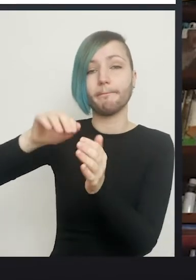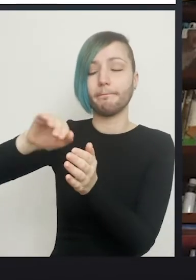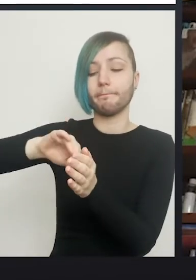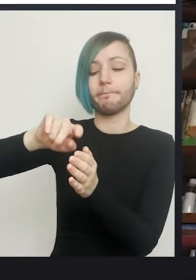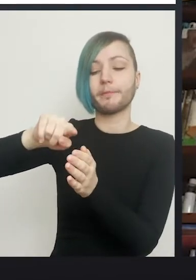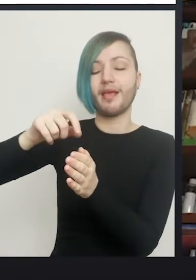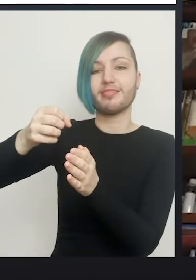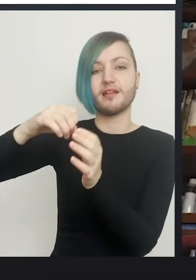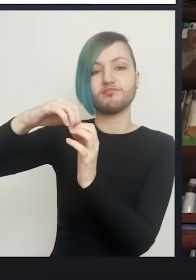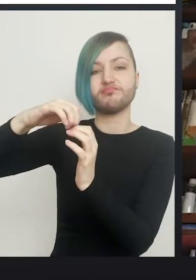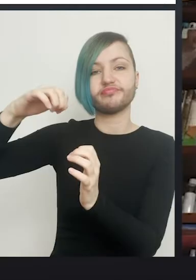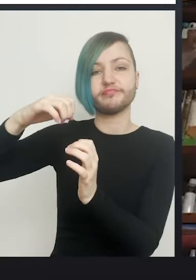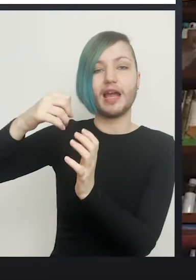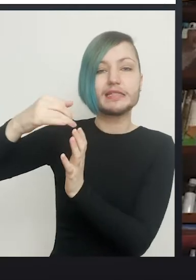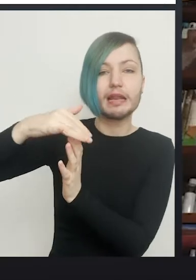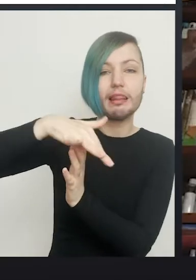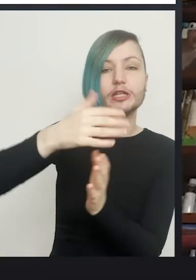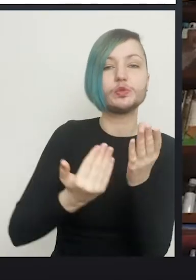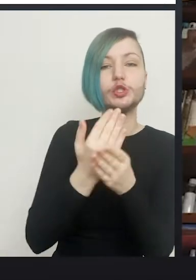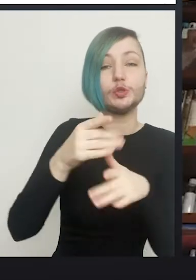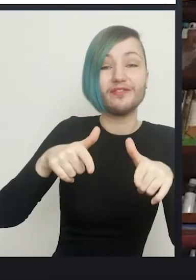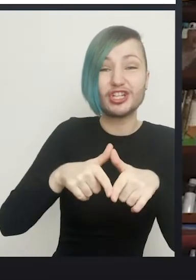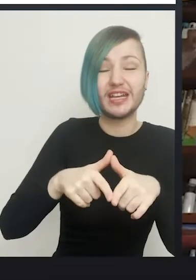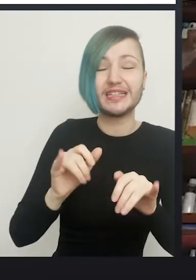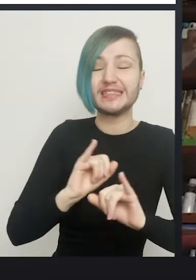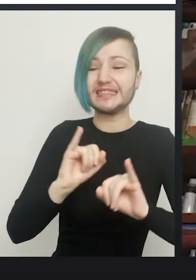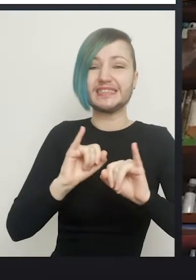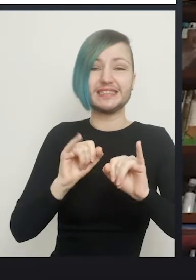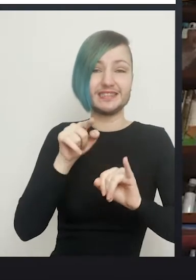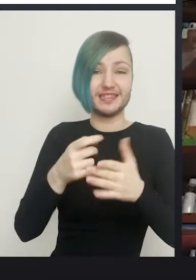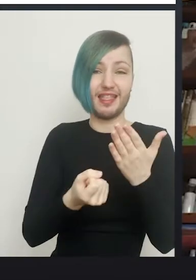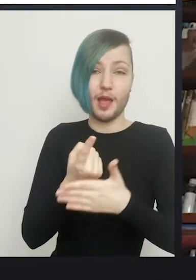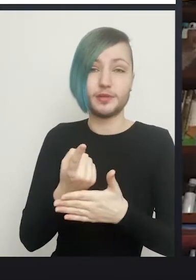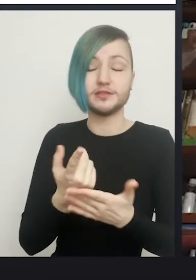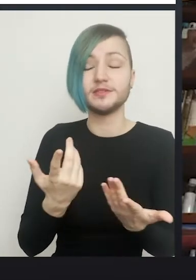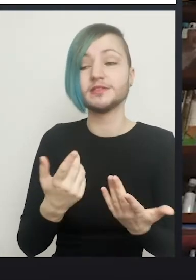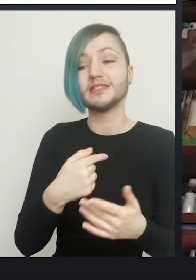It is a bit of a disaster when it happens, in my hands it's about half a percent,